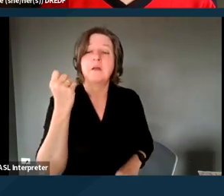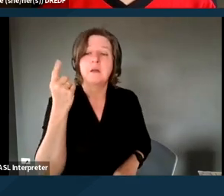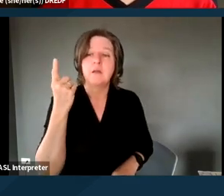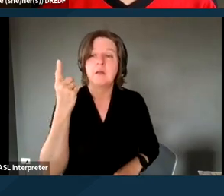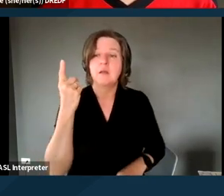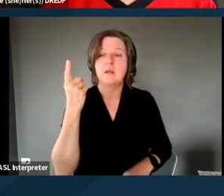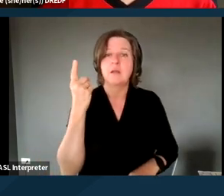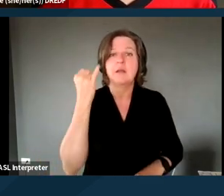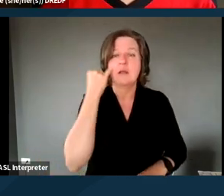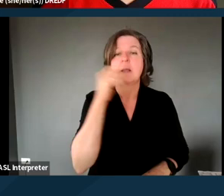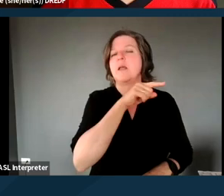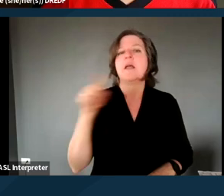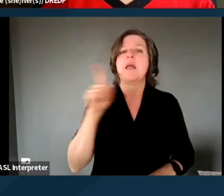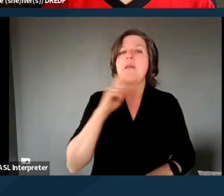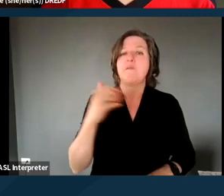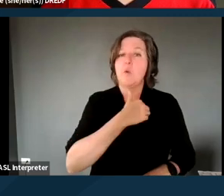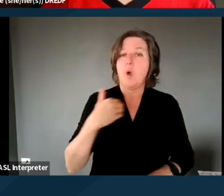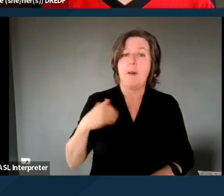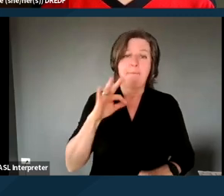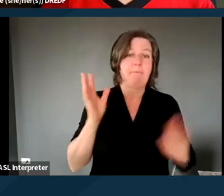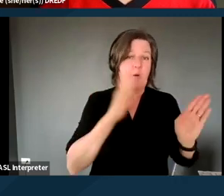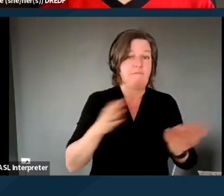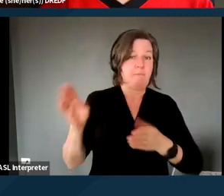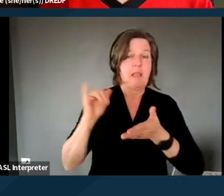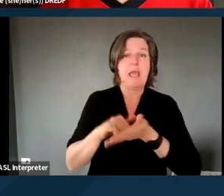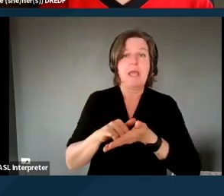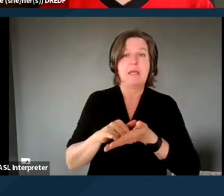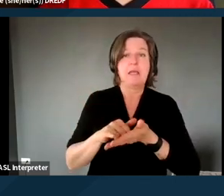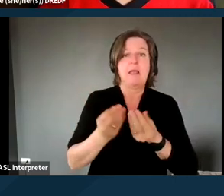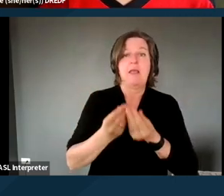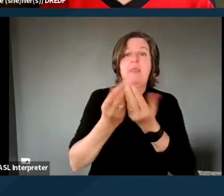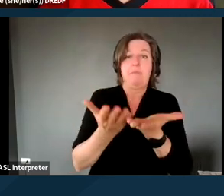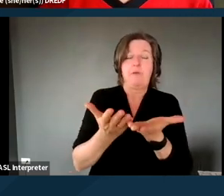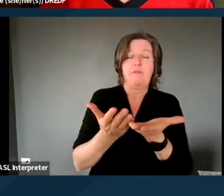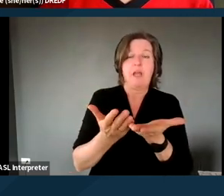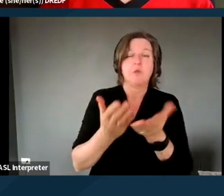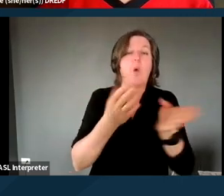if you are a member of a plan that does provide, that says it provides certain services